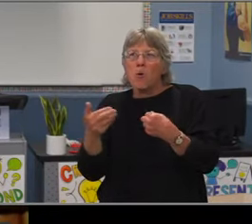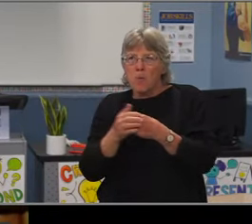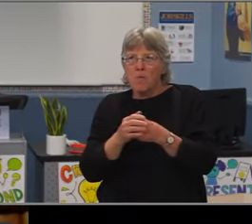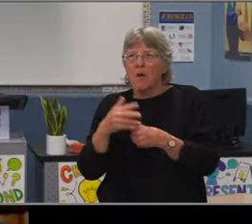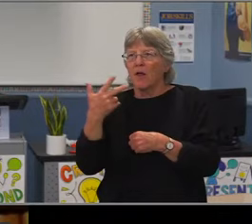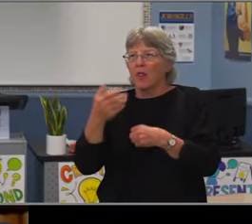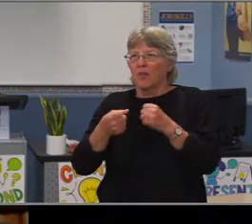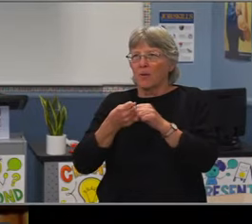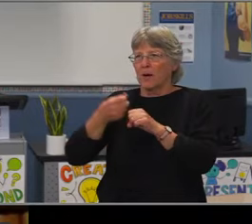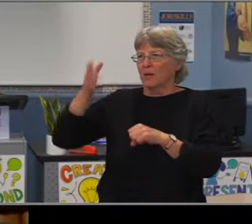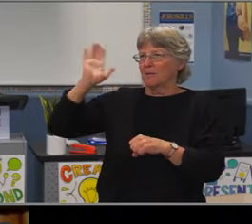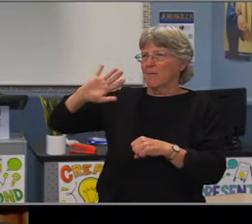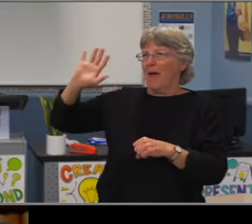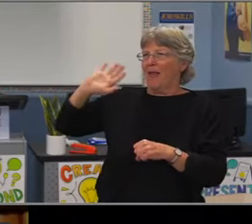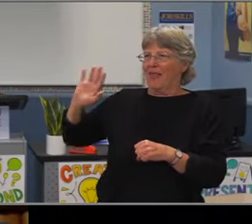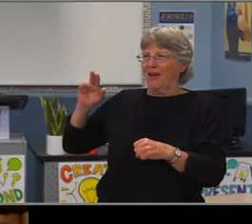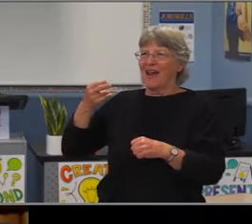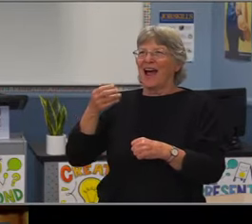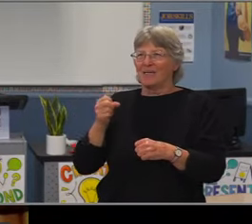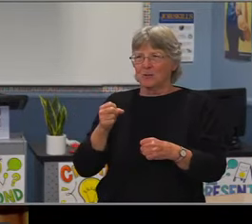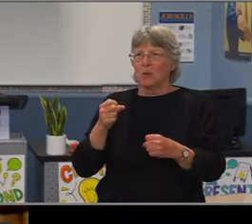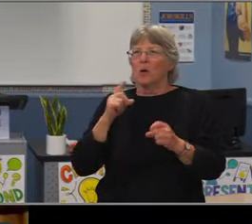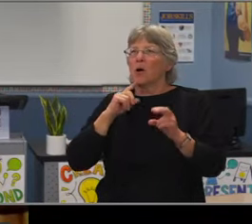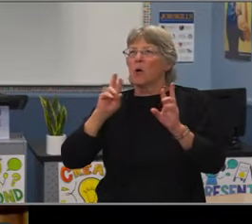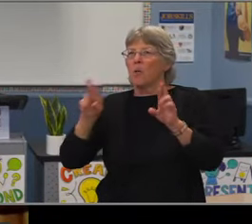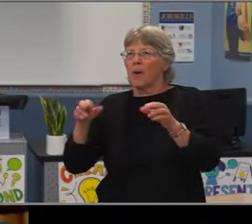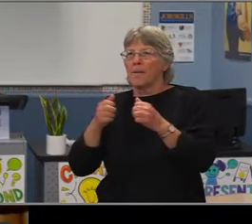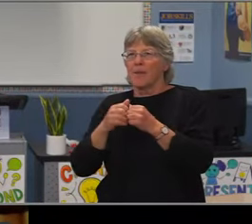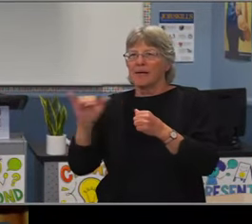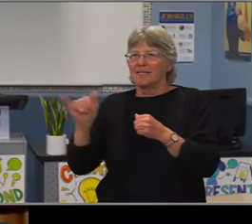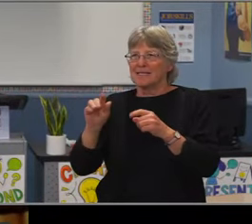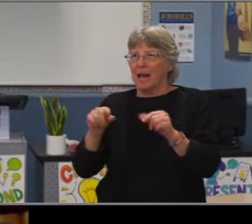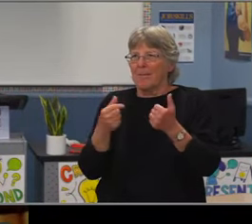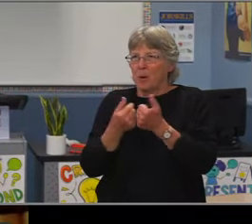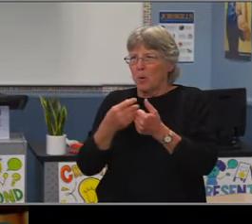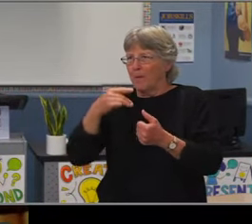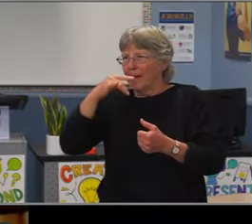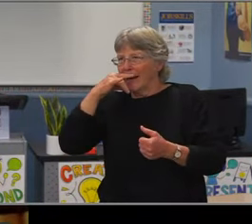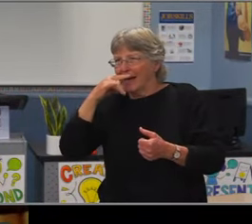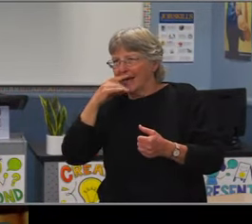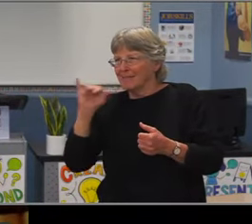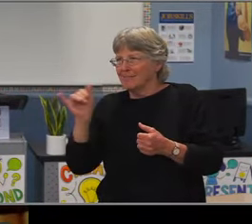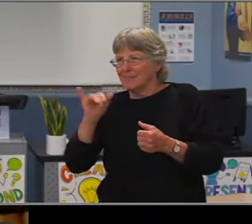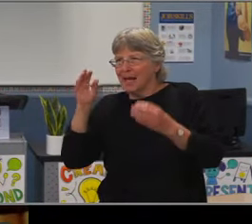moving forward with our K-8 schools. We currently have eight K-8 schools,